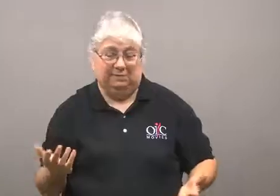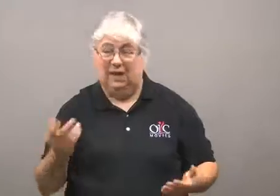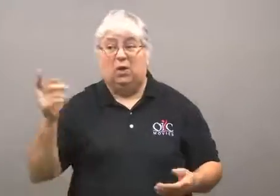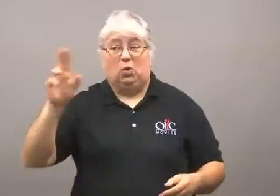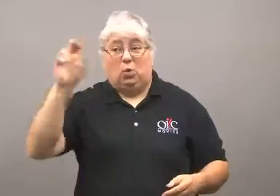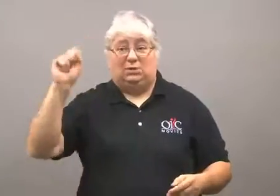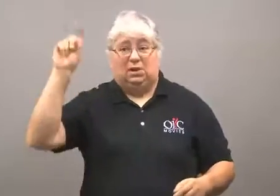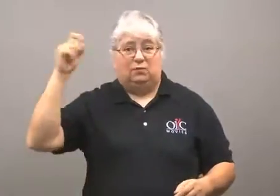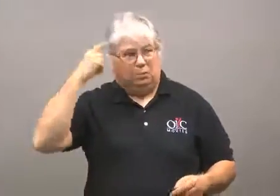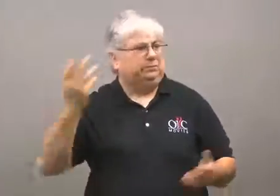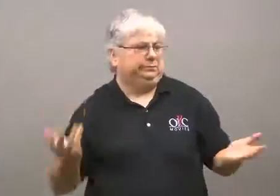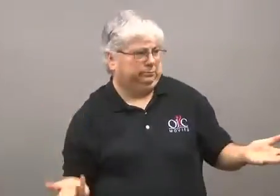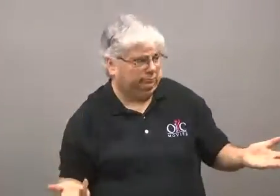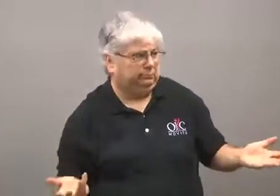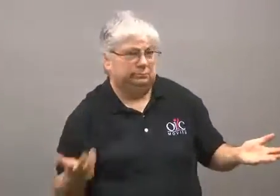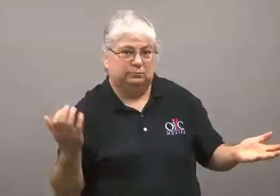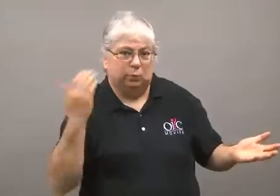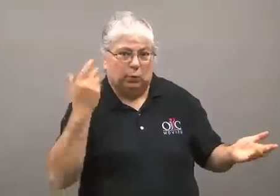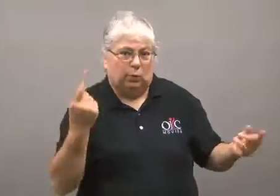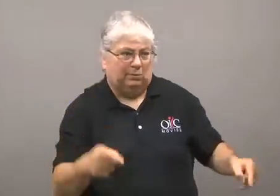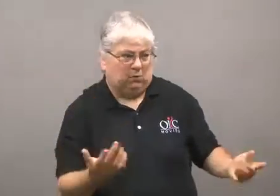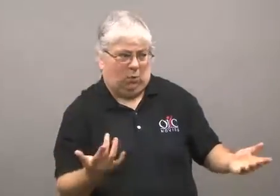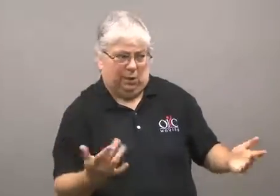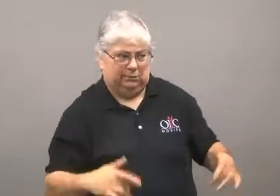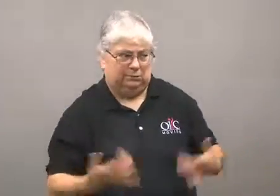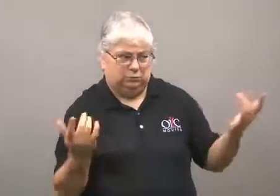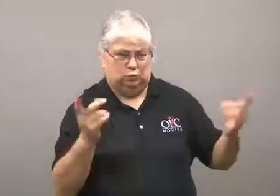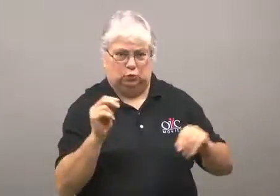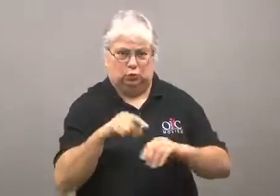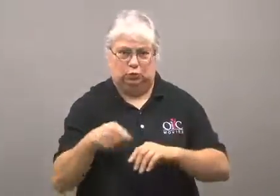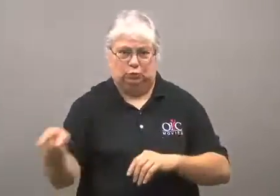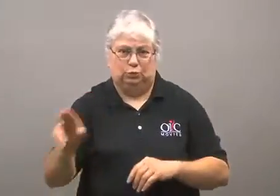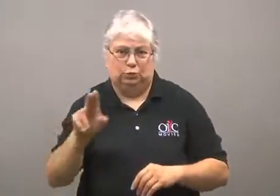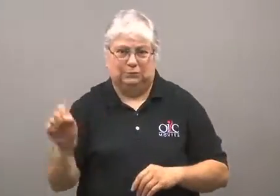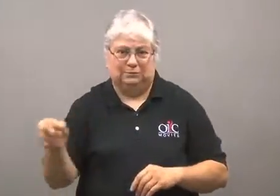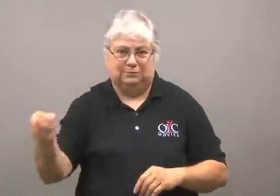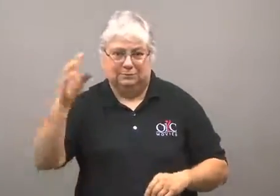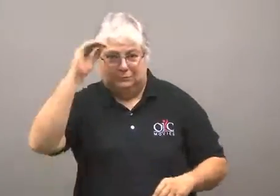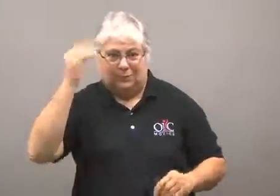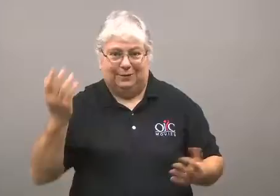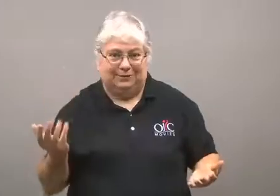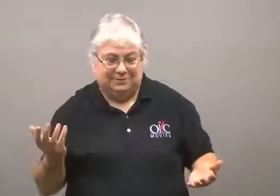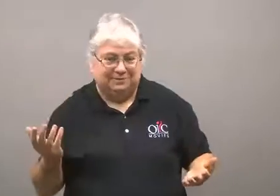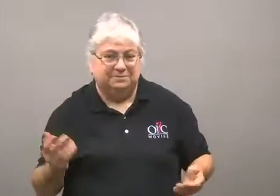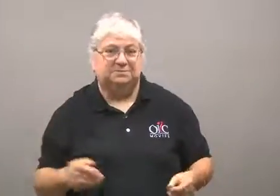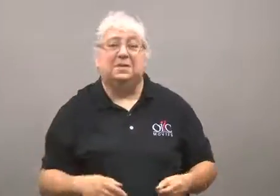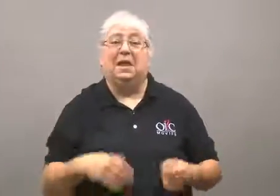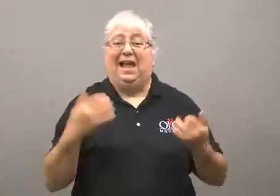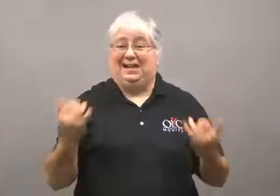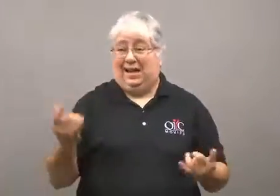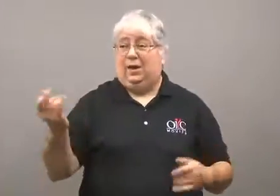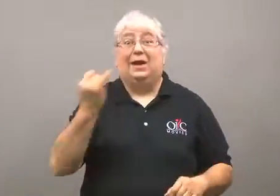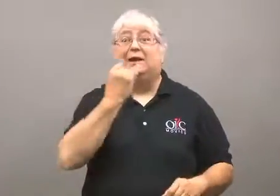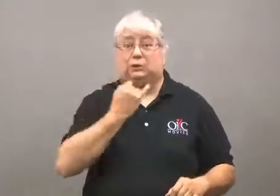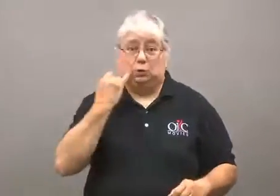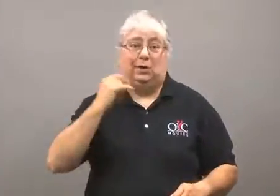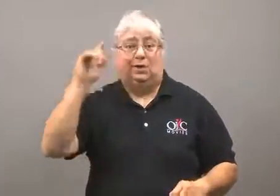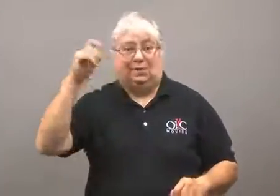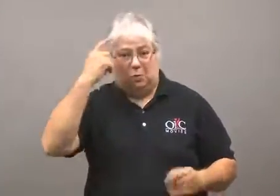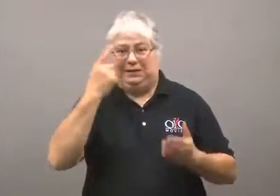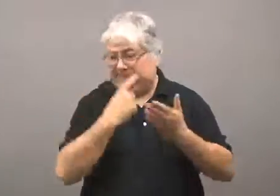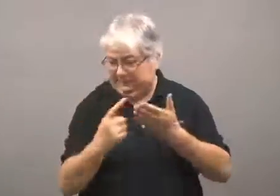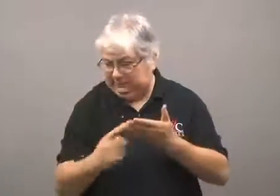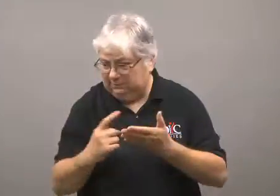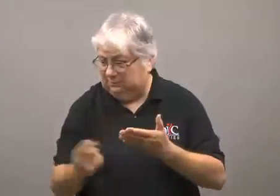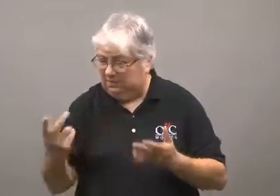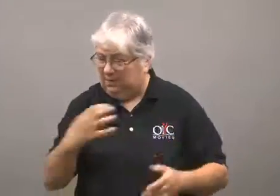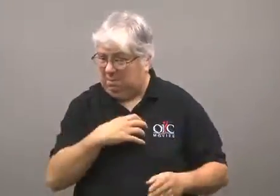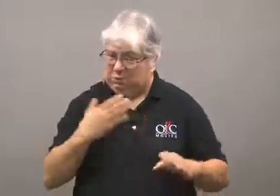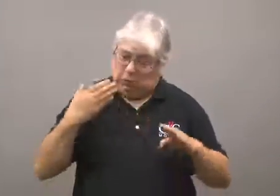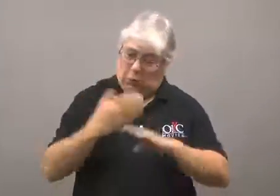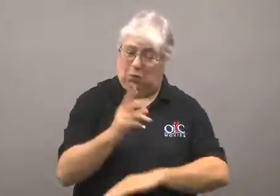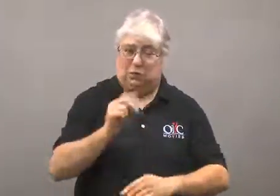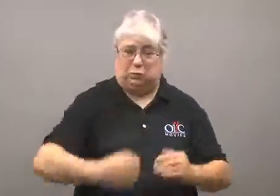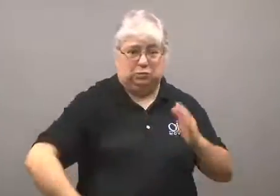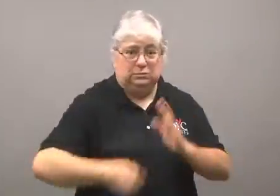The government is asking for an explanation for the beating of a U.S. citizen.